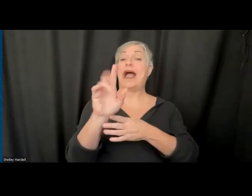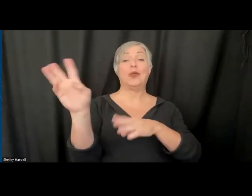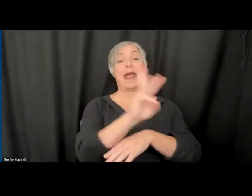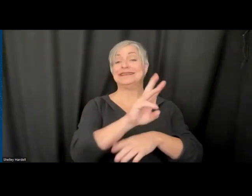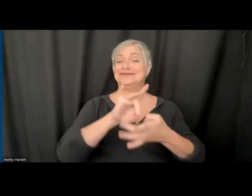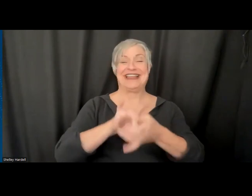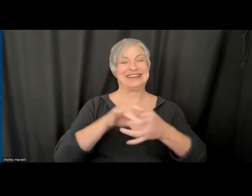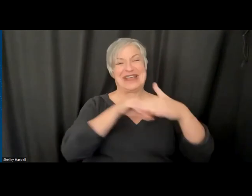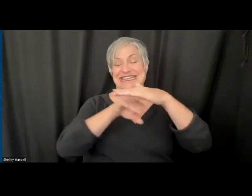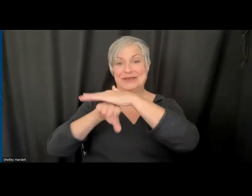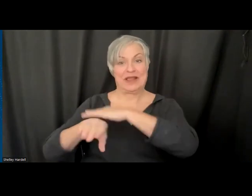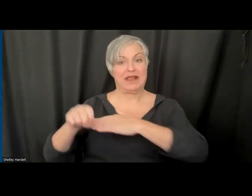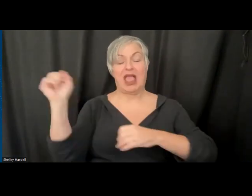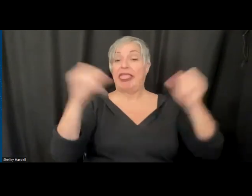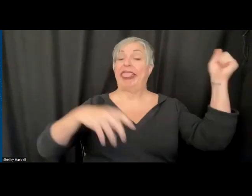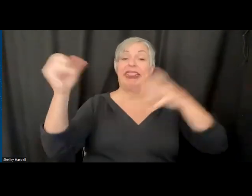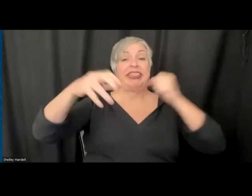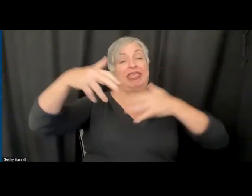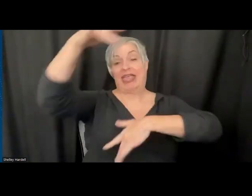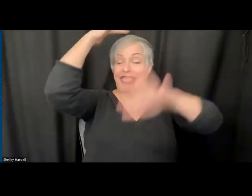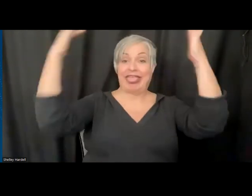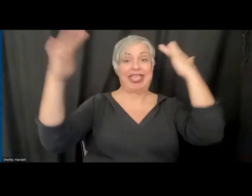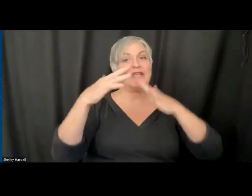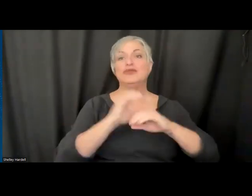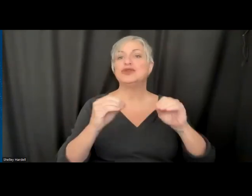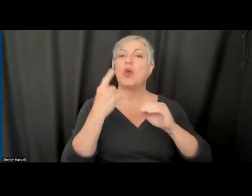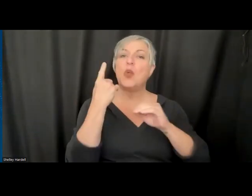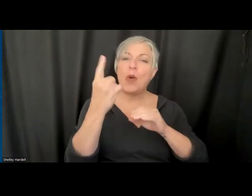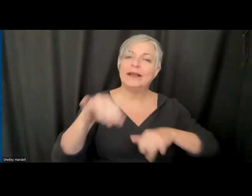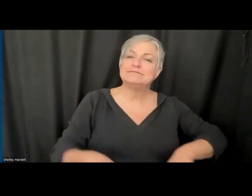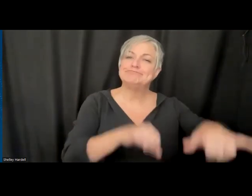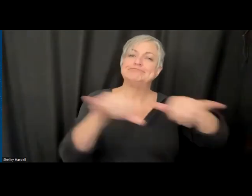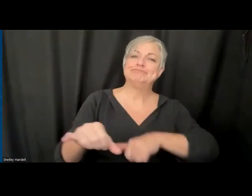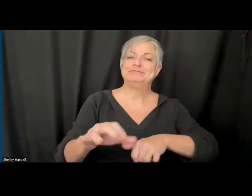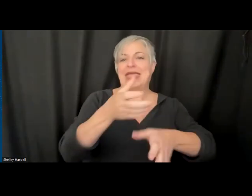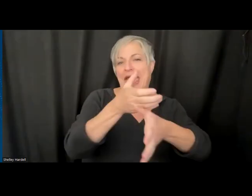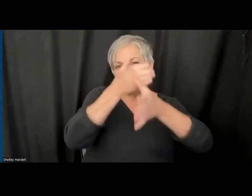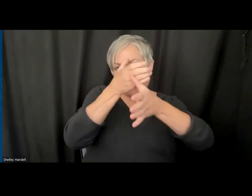important, because there is no one expert that has a perfect